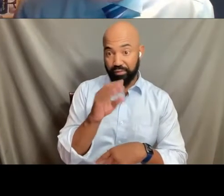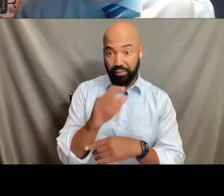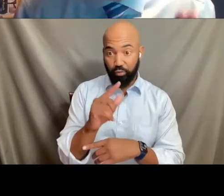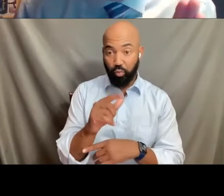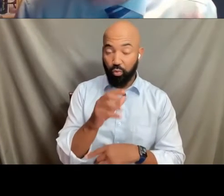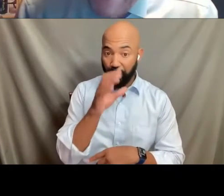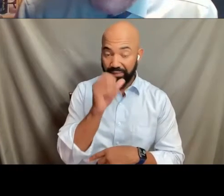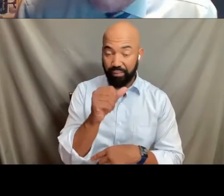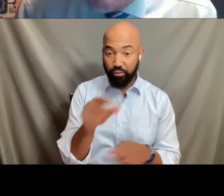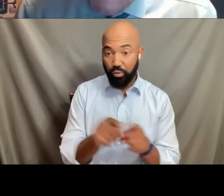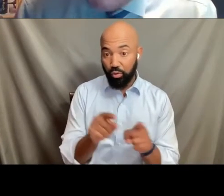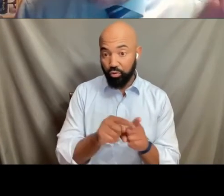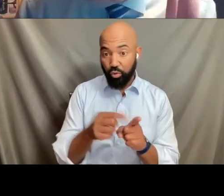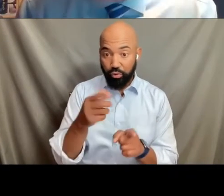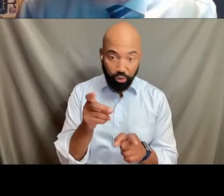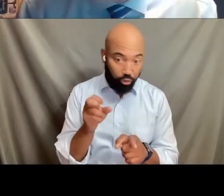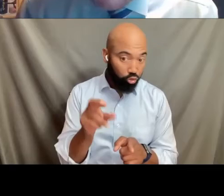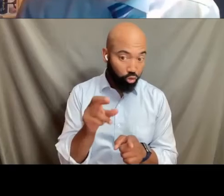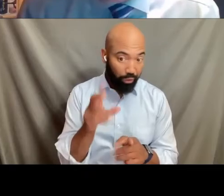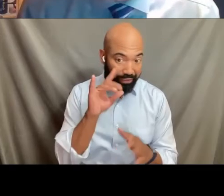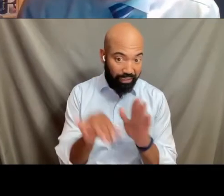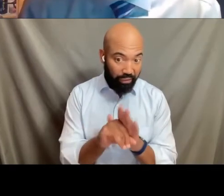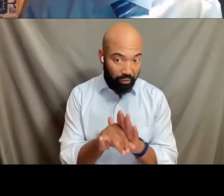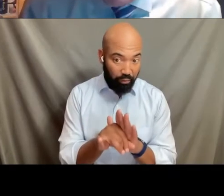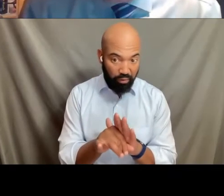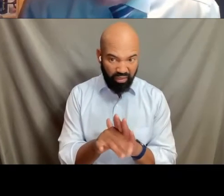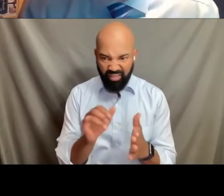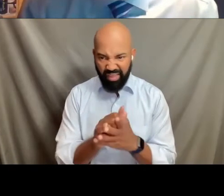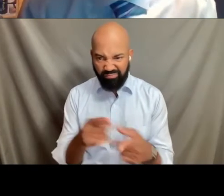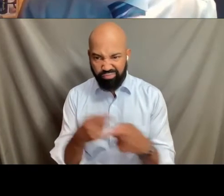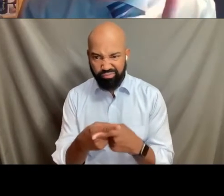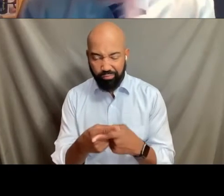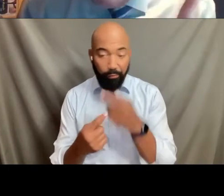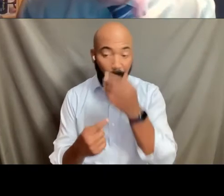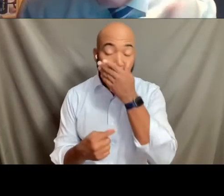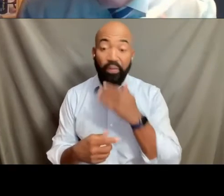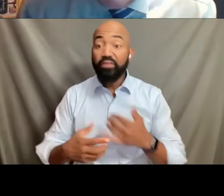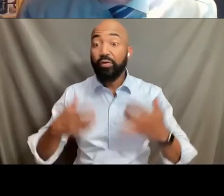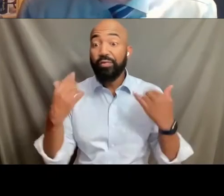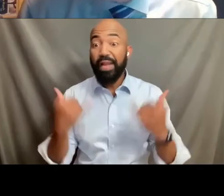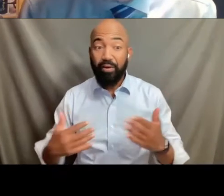Well, it's back. Coming out of Colorado once again, this time not a baking case,